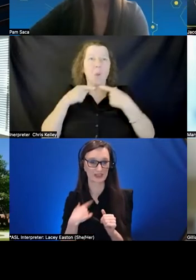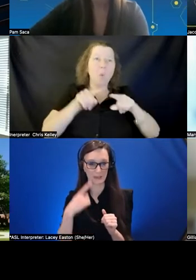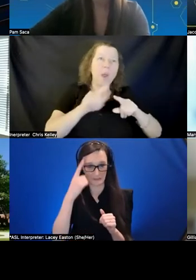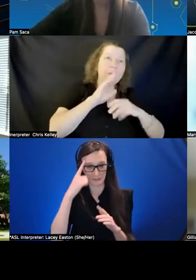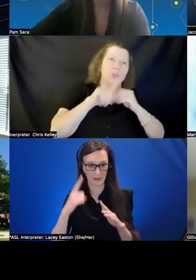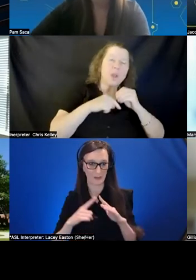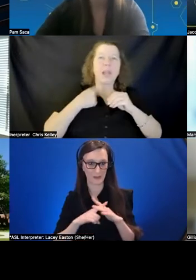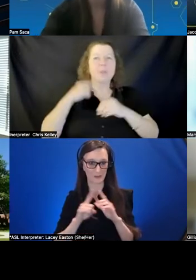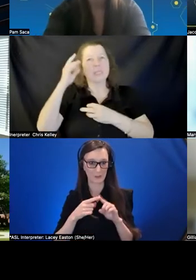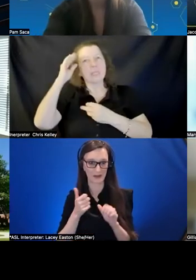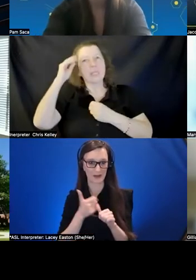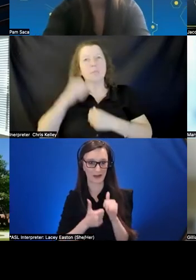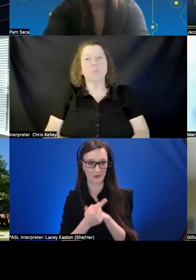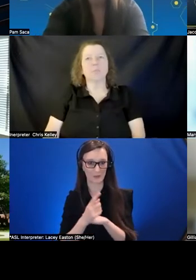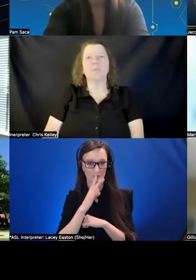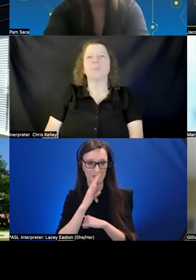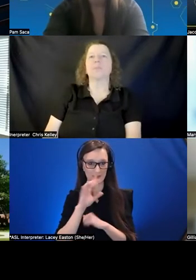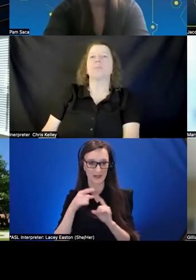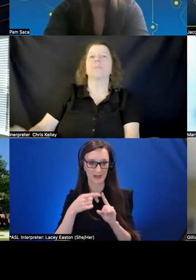differences in outcomes with the different levels of immersion